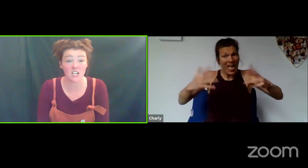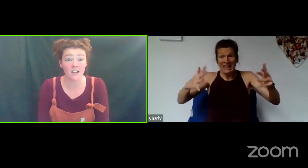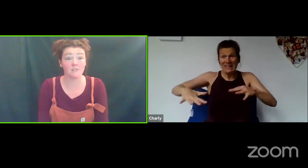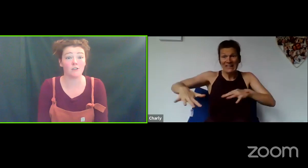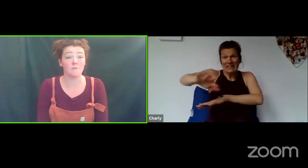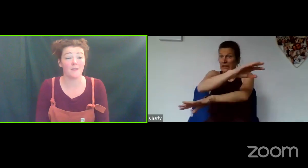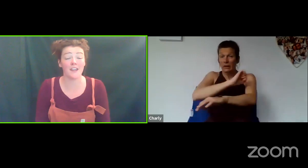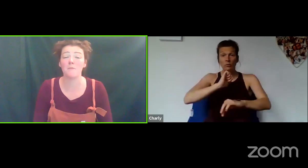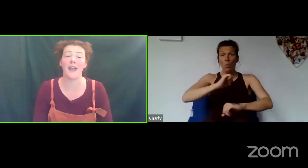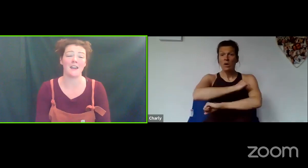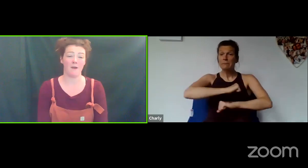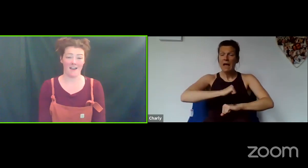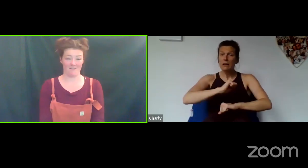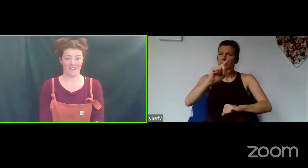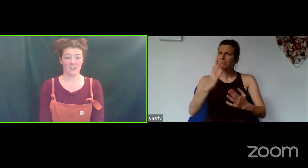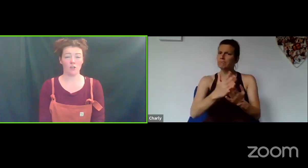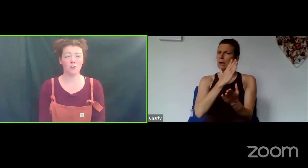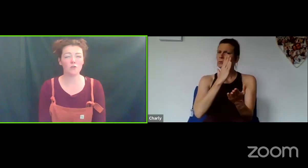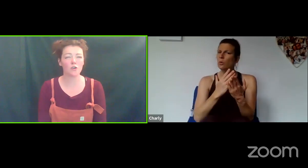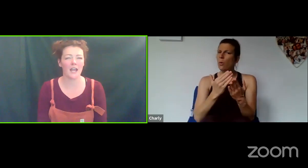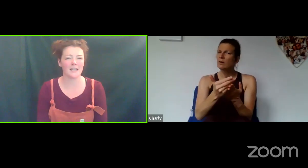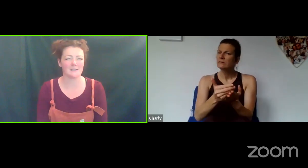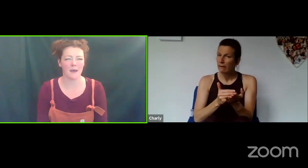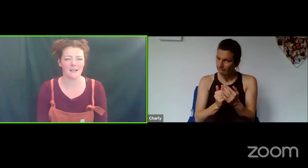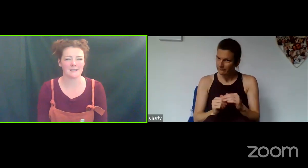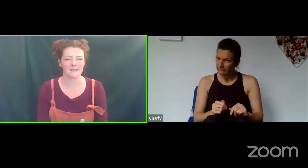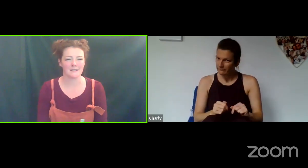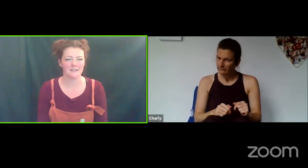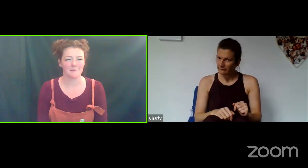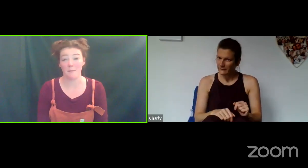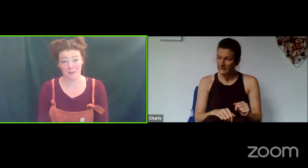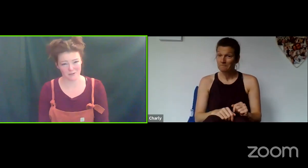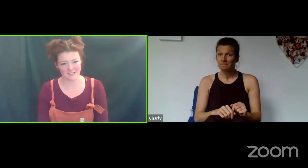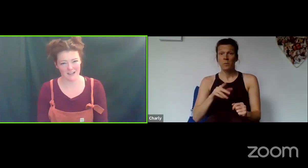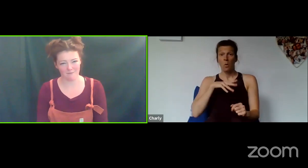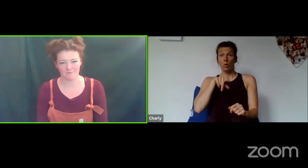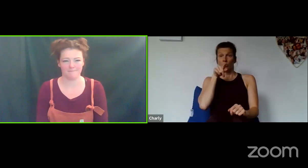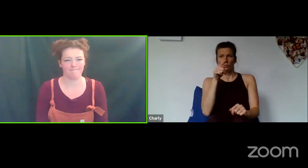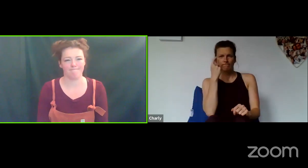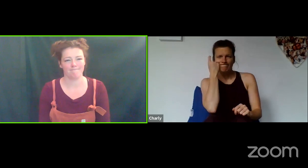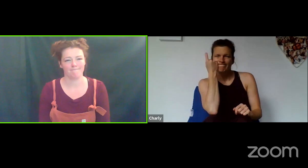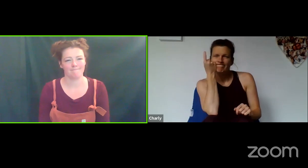dining room. It could be anywhere. You create the space but make sure it's safe.